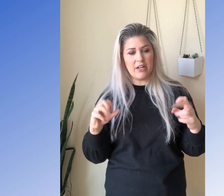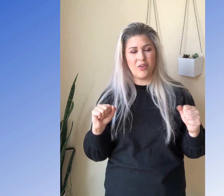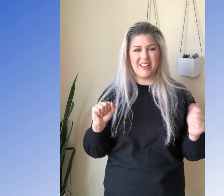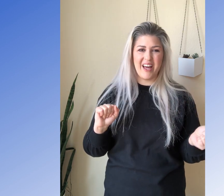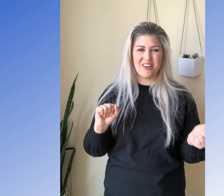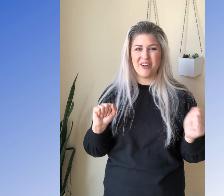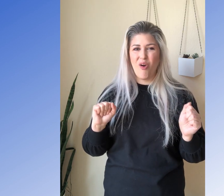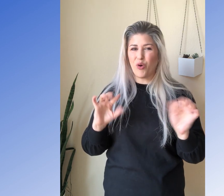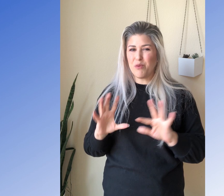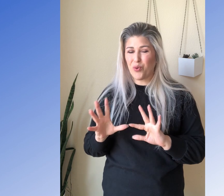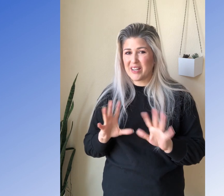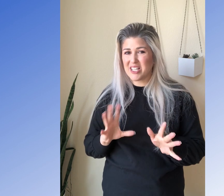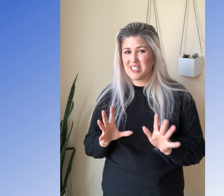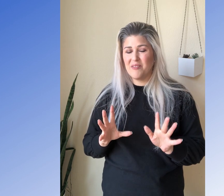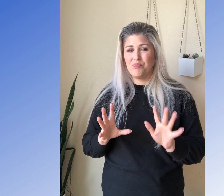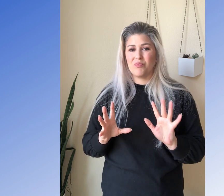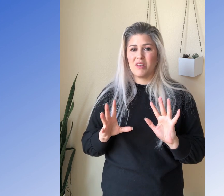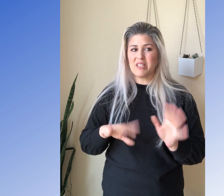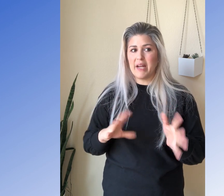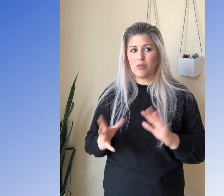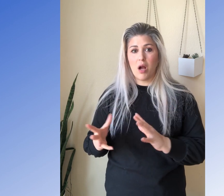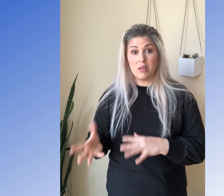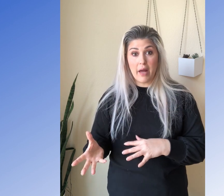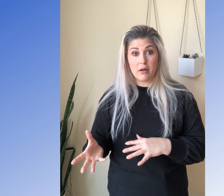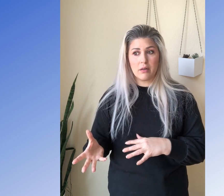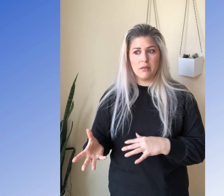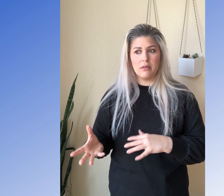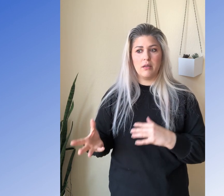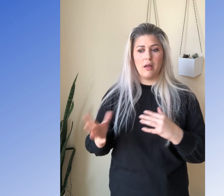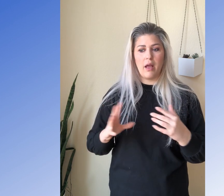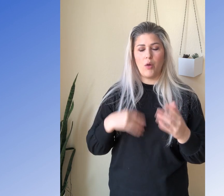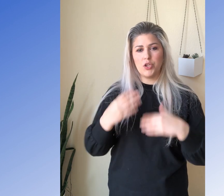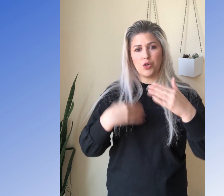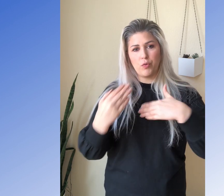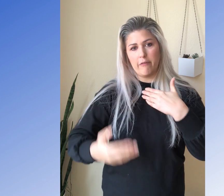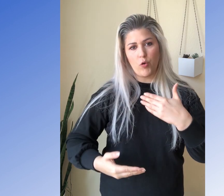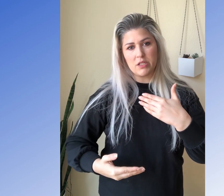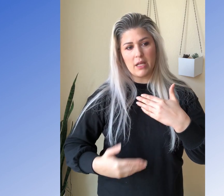I don't know that letter where you practice signing the wrong letter. And I want you to reinforce that.